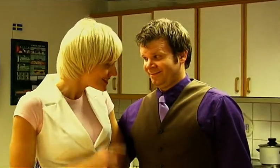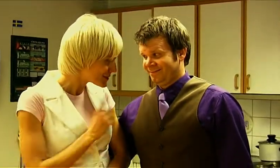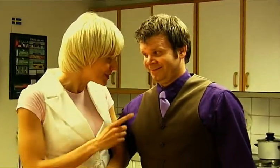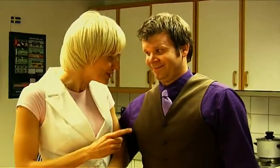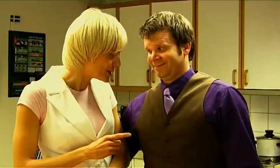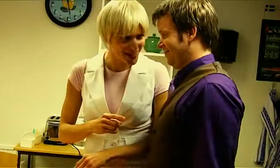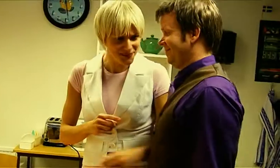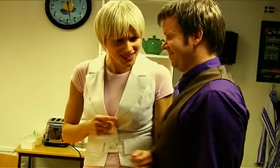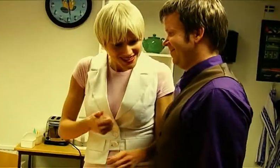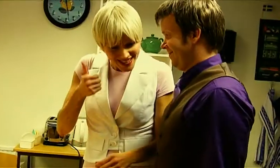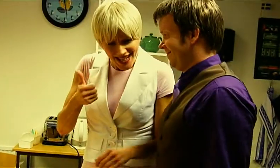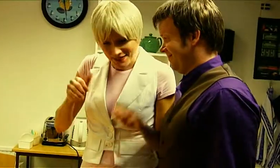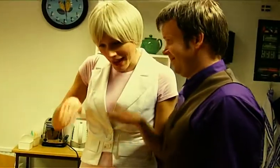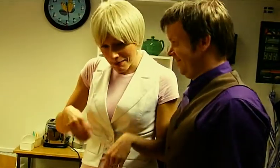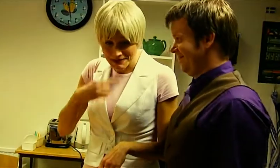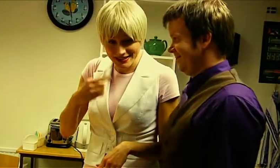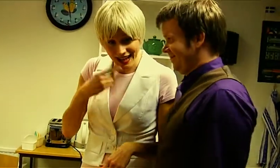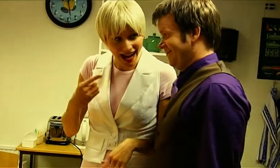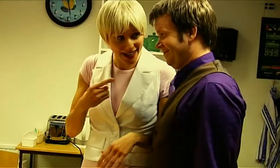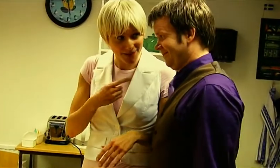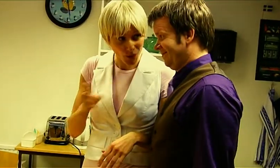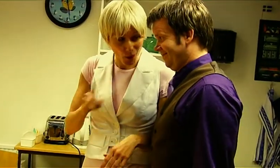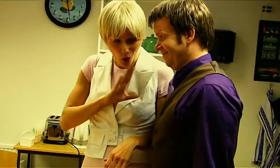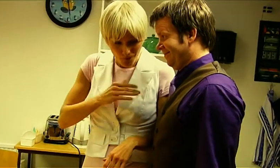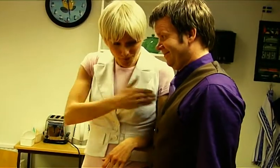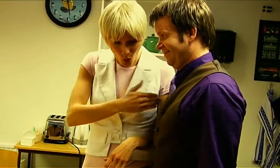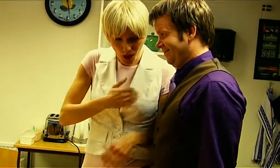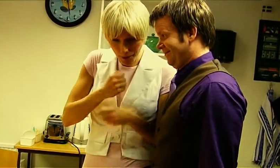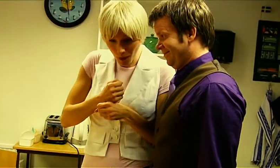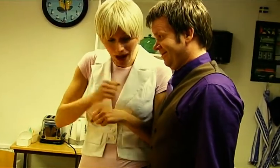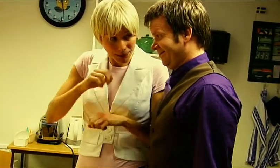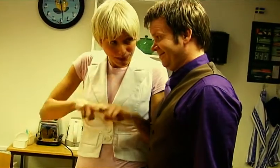Phew! The boss has said that you can't have relationships at the working place.